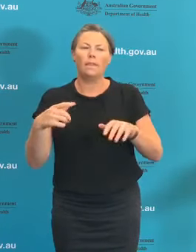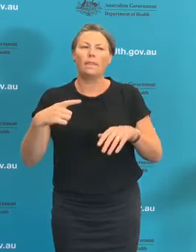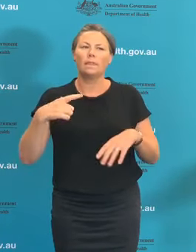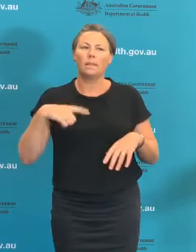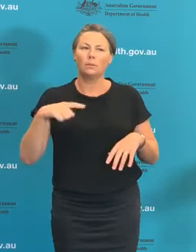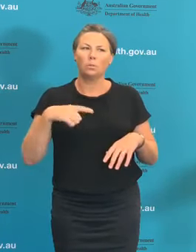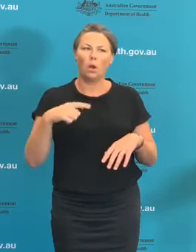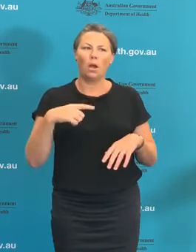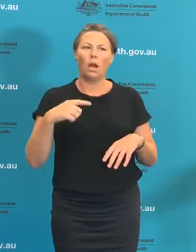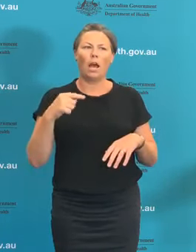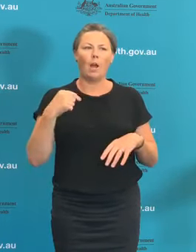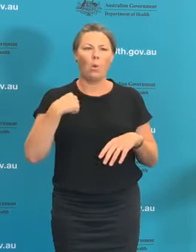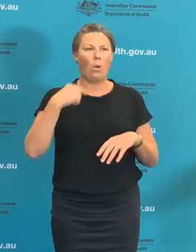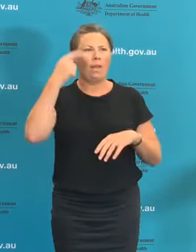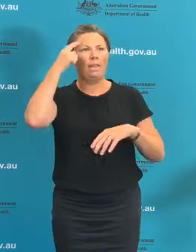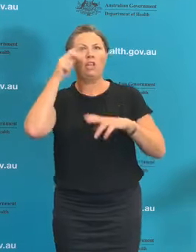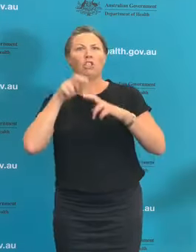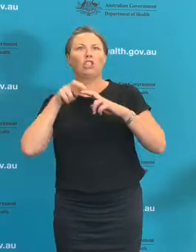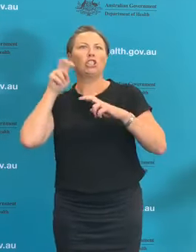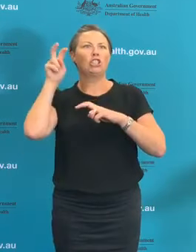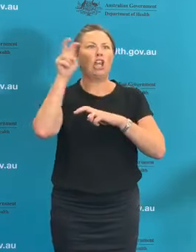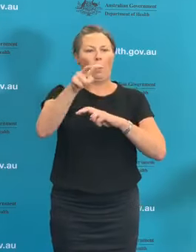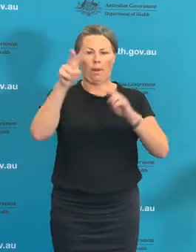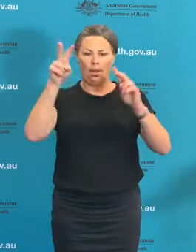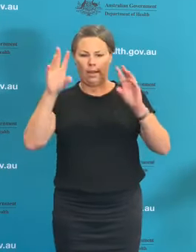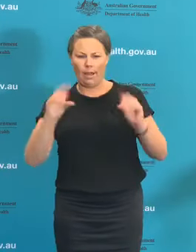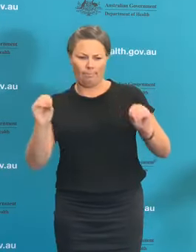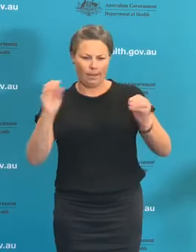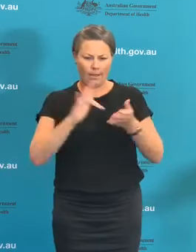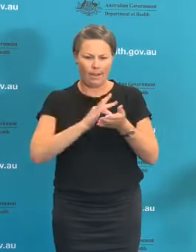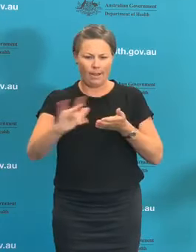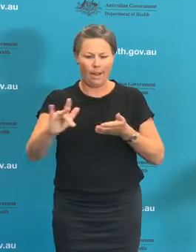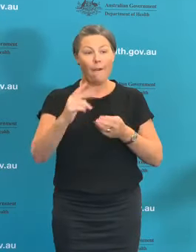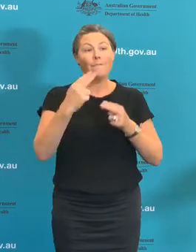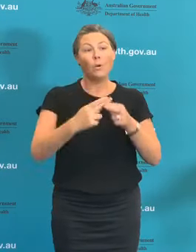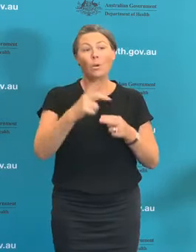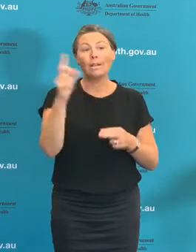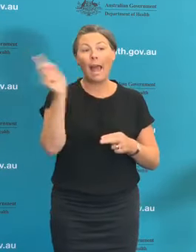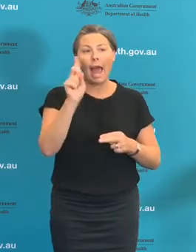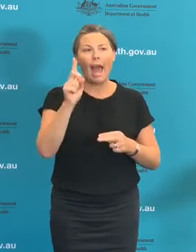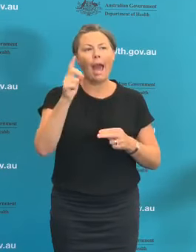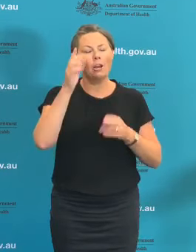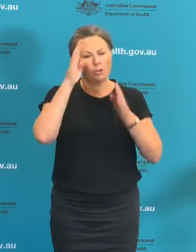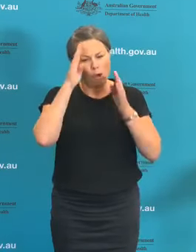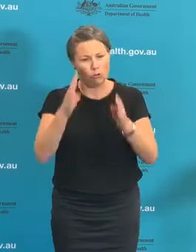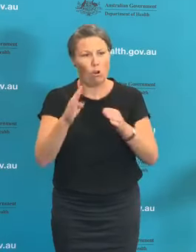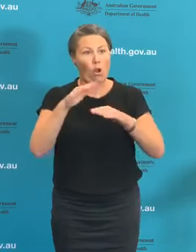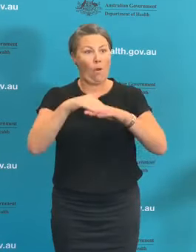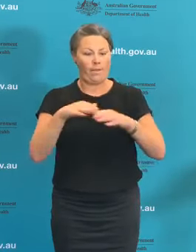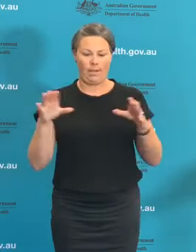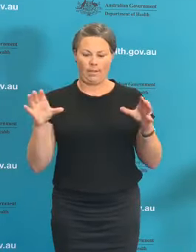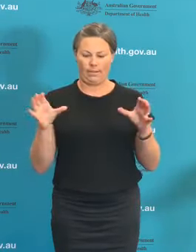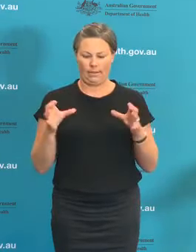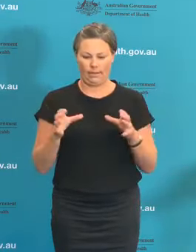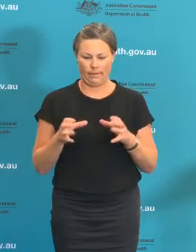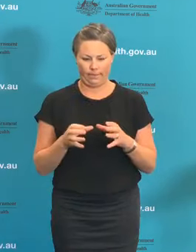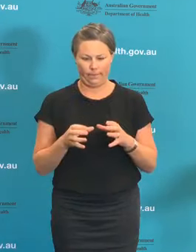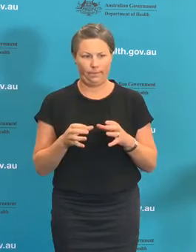are on a strategy of suppression, a magnificent outcome would be geographic eradication in certain parts of Australia.